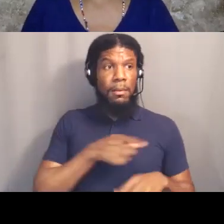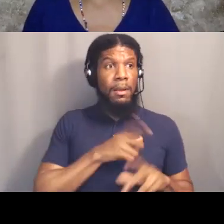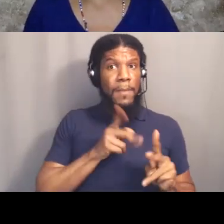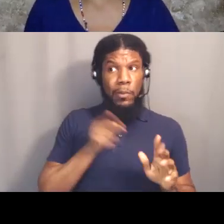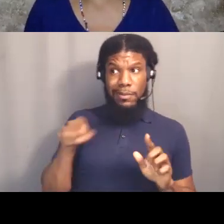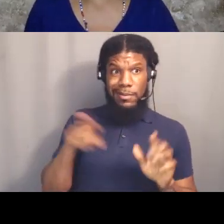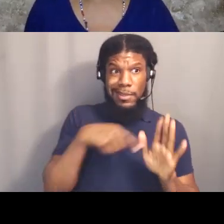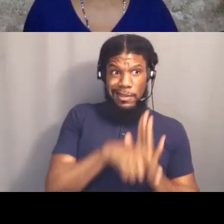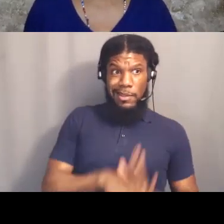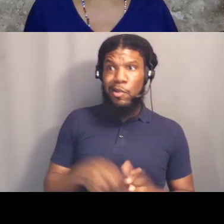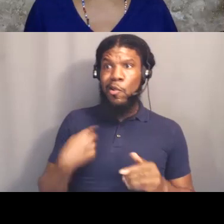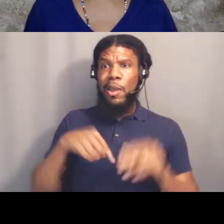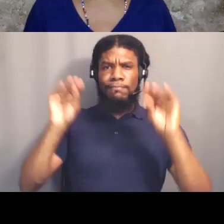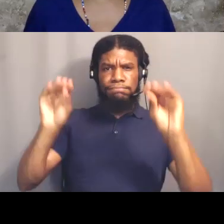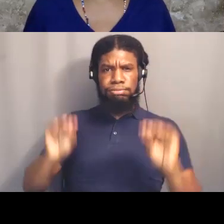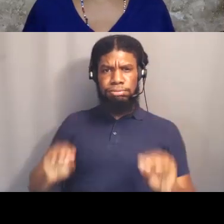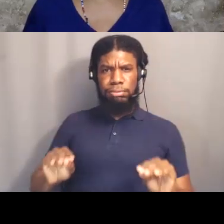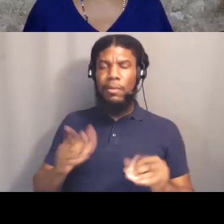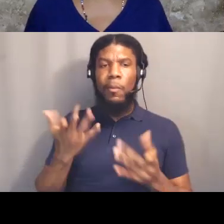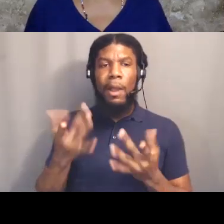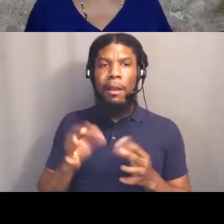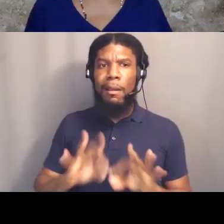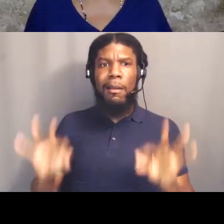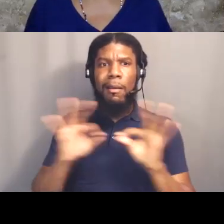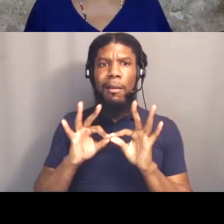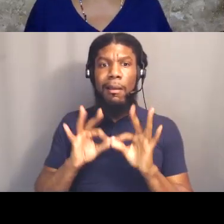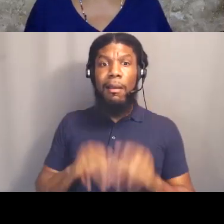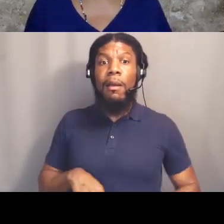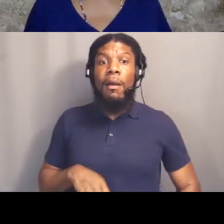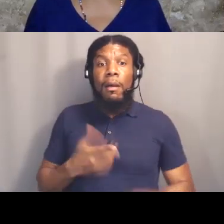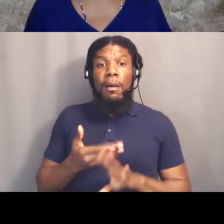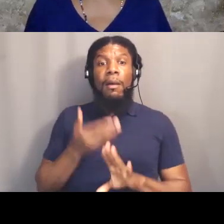Eden Medina stole the life of 14 year old Jesse Romero,